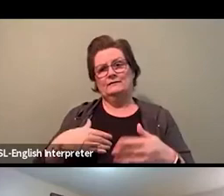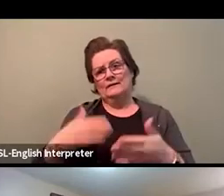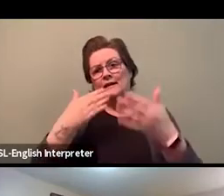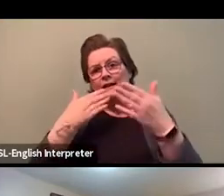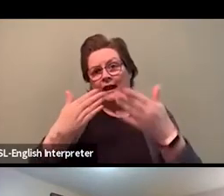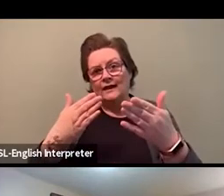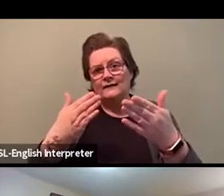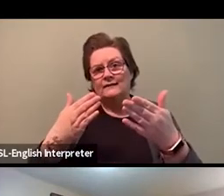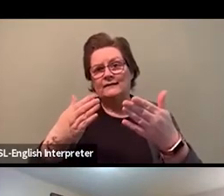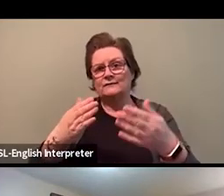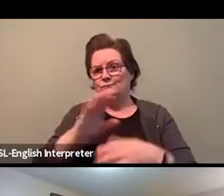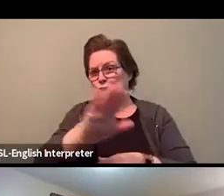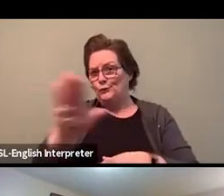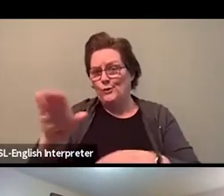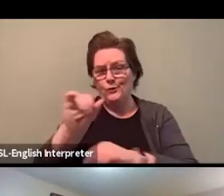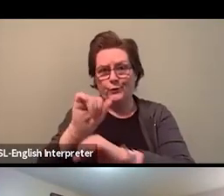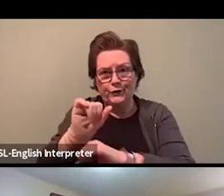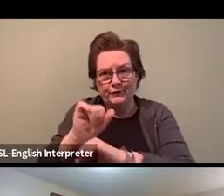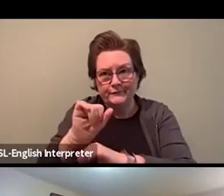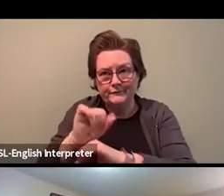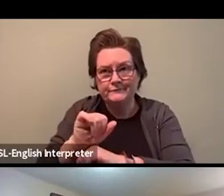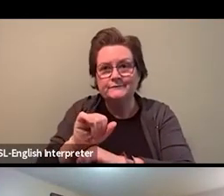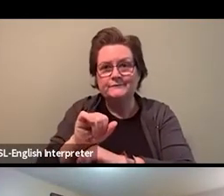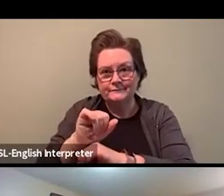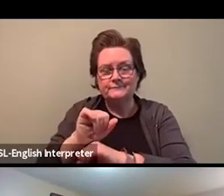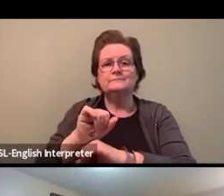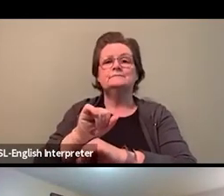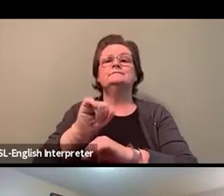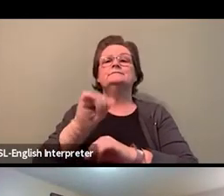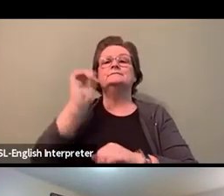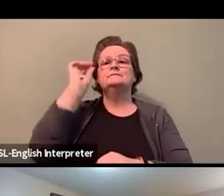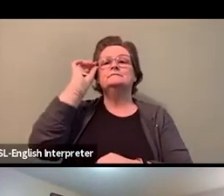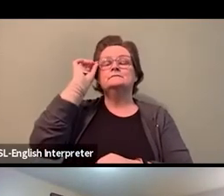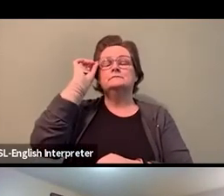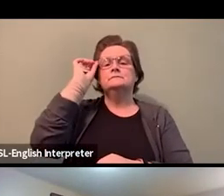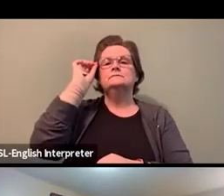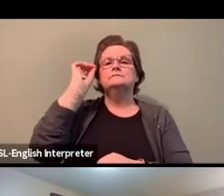I want to also emphasize that I am standing proudly